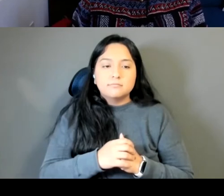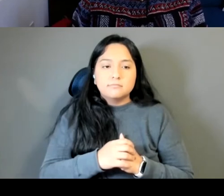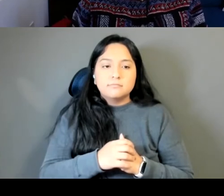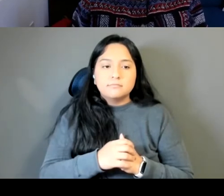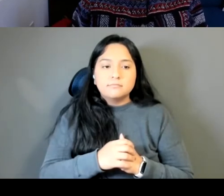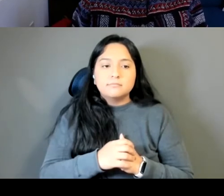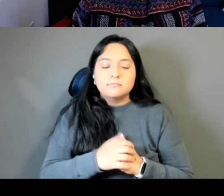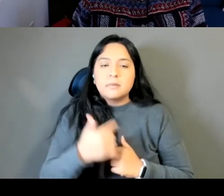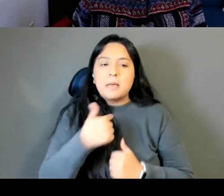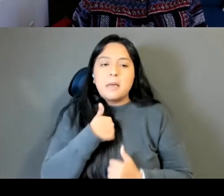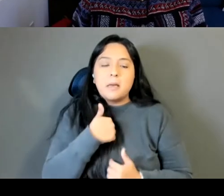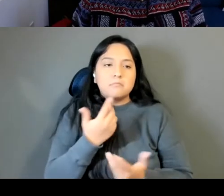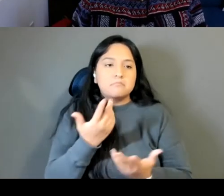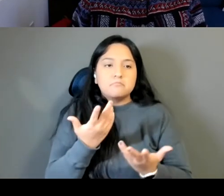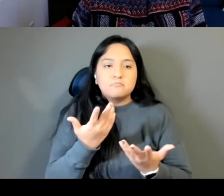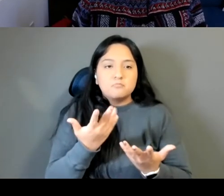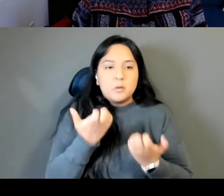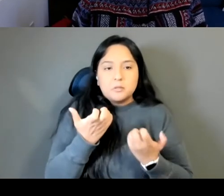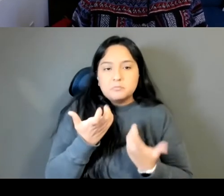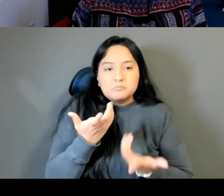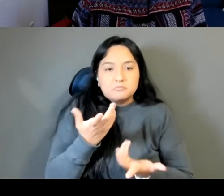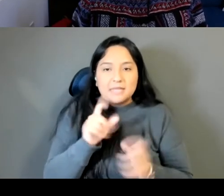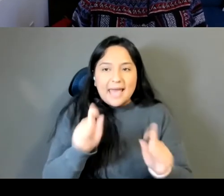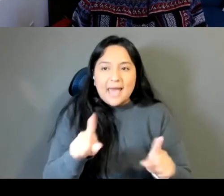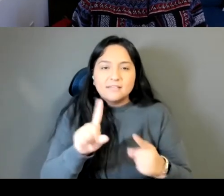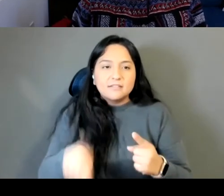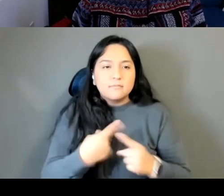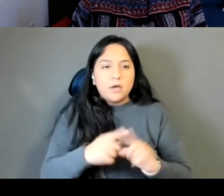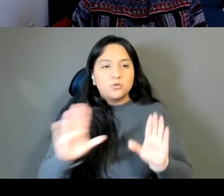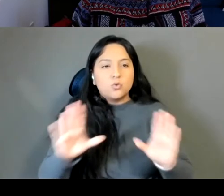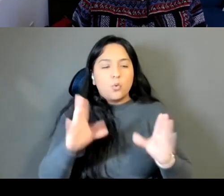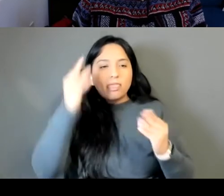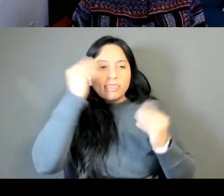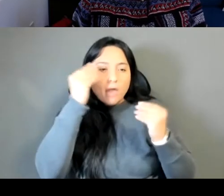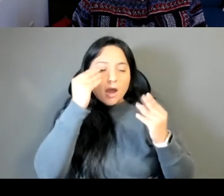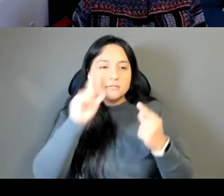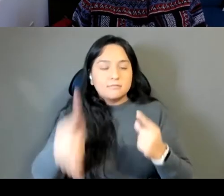ask for your thoughts and reflections on this quote from names for light that I really loved